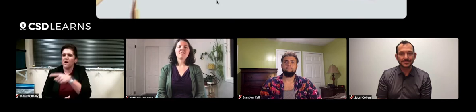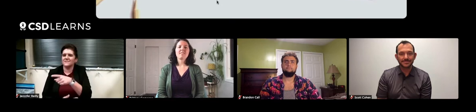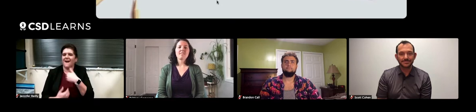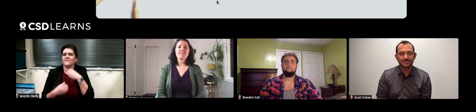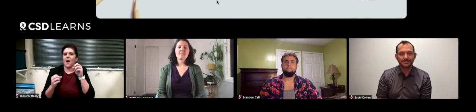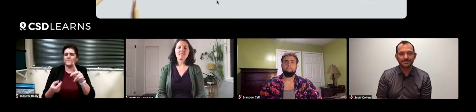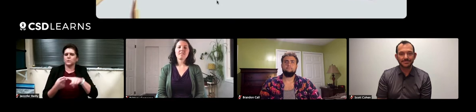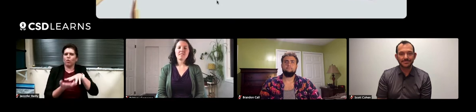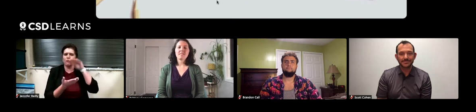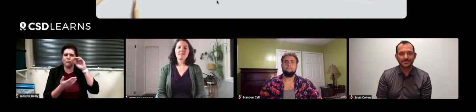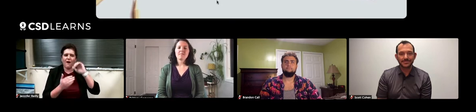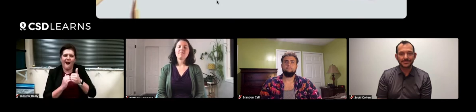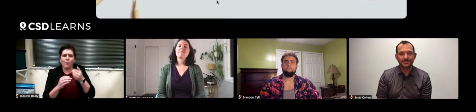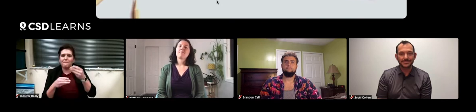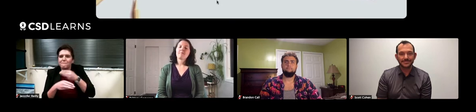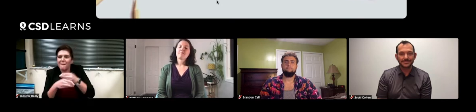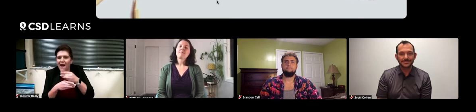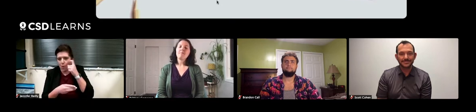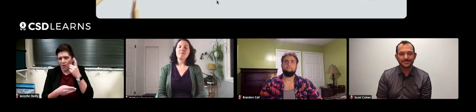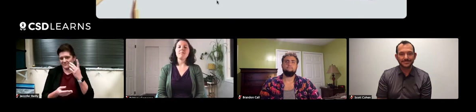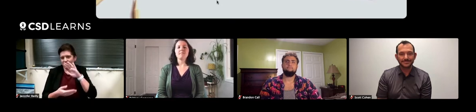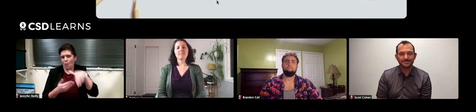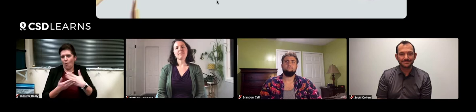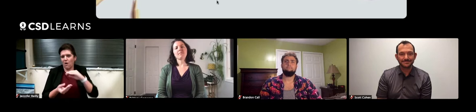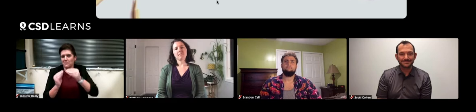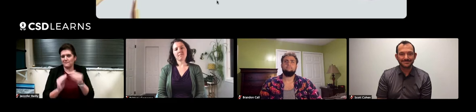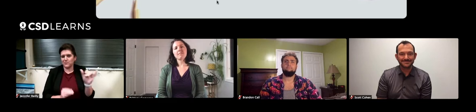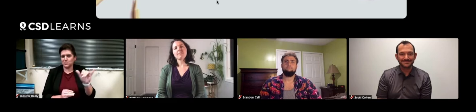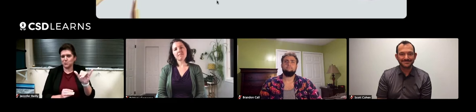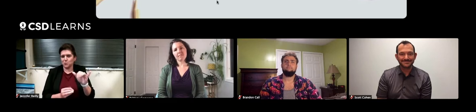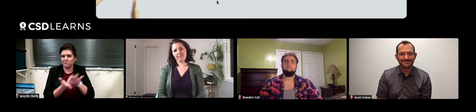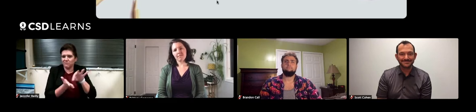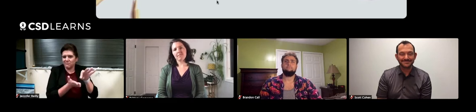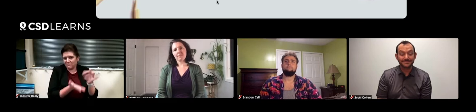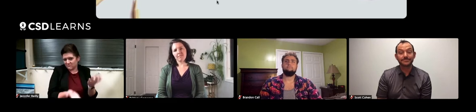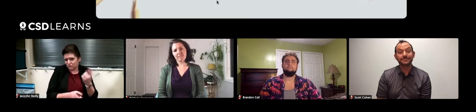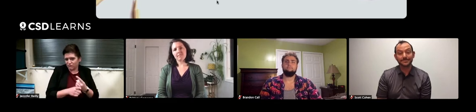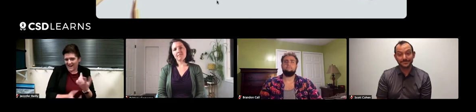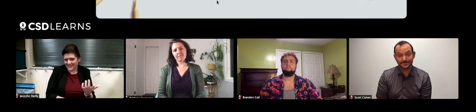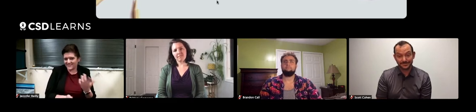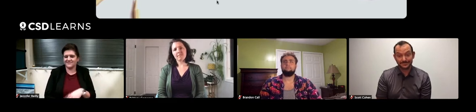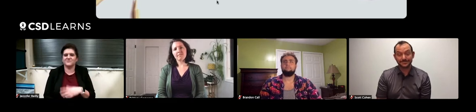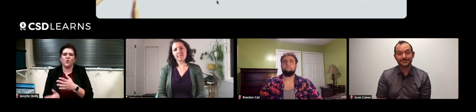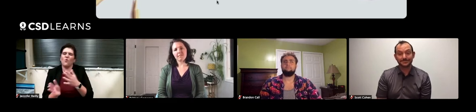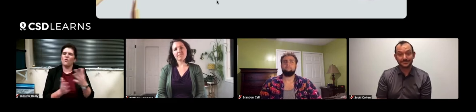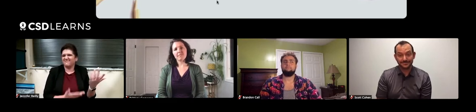to learn, of course, math because all of this is numbers-related when you're counting nests and eggs.